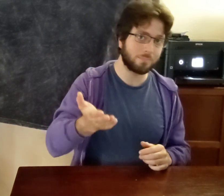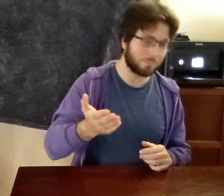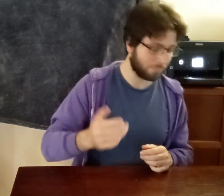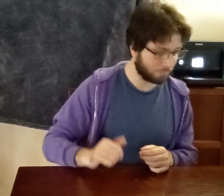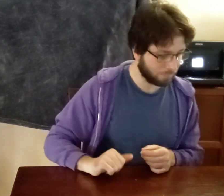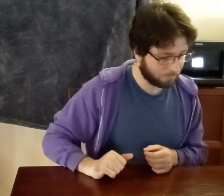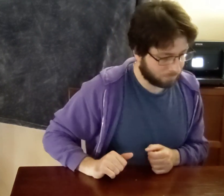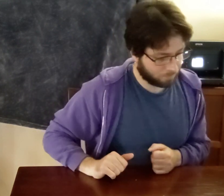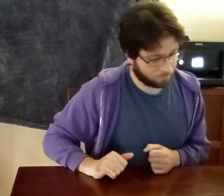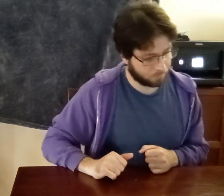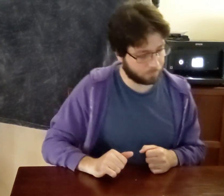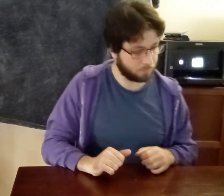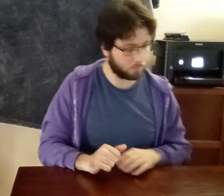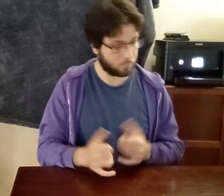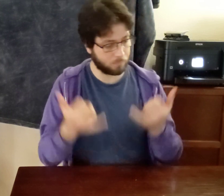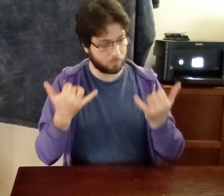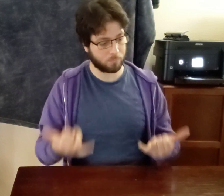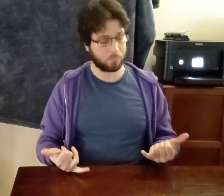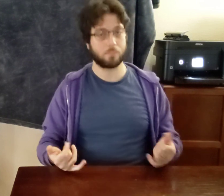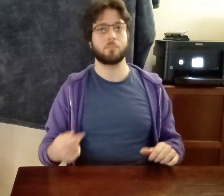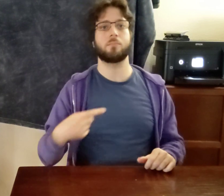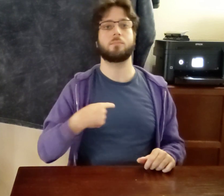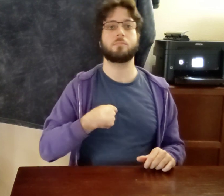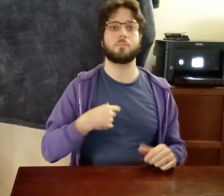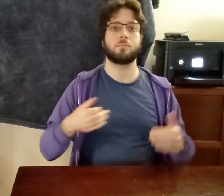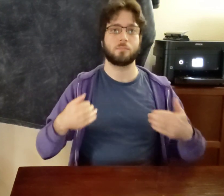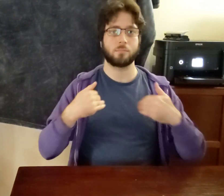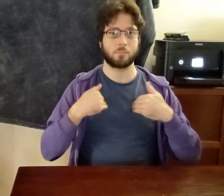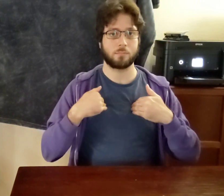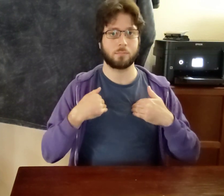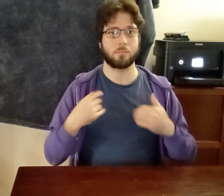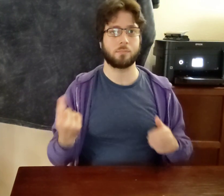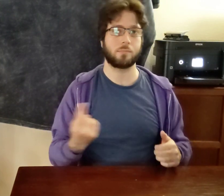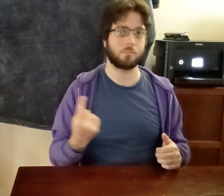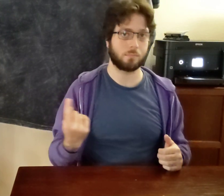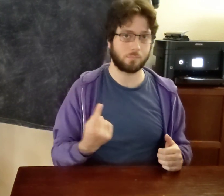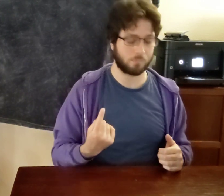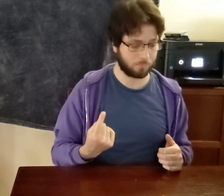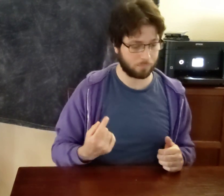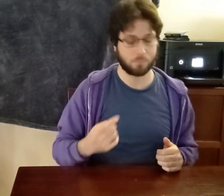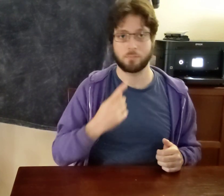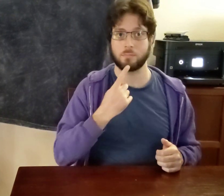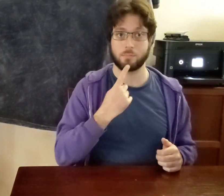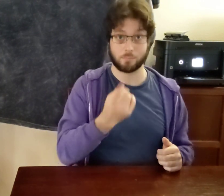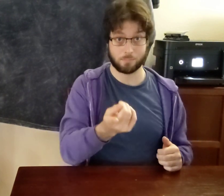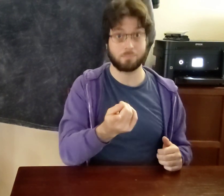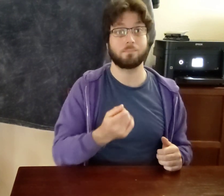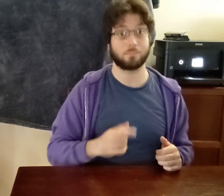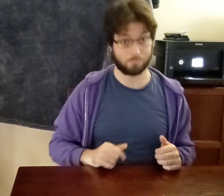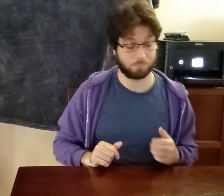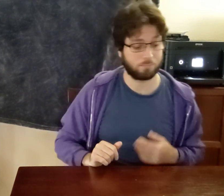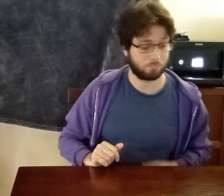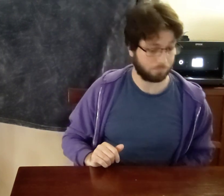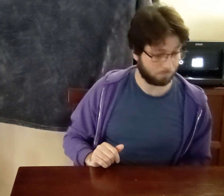THANK-you NOW I HAVE SOMETHING TELL-you